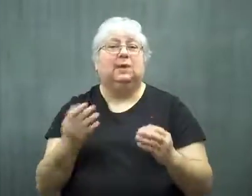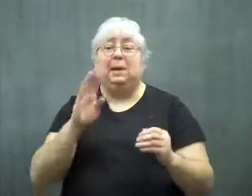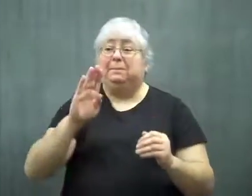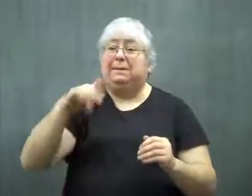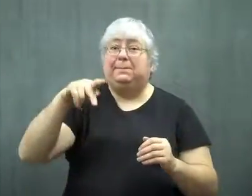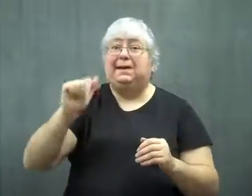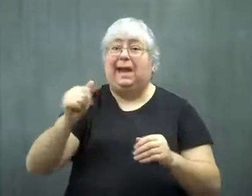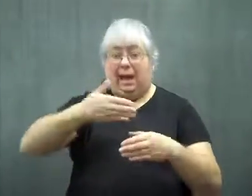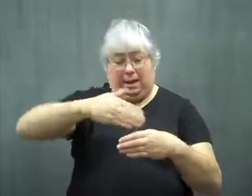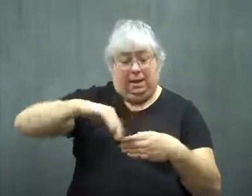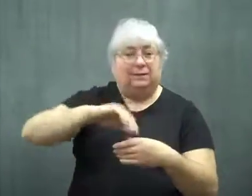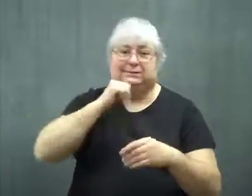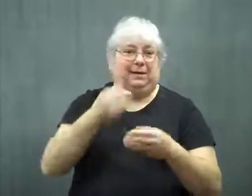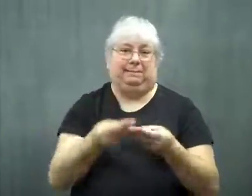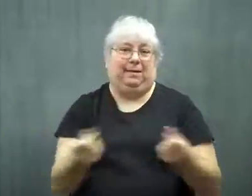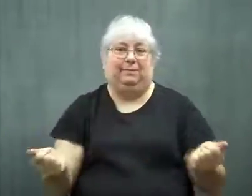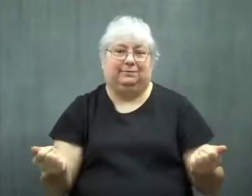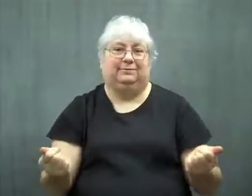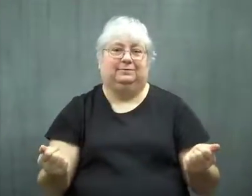Linings with BPA don't melt.